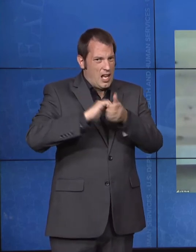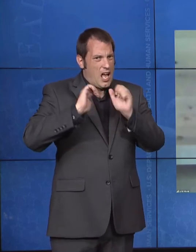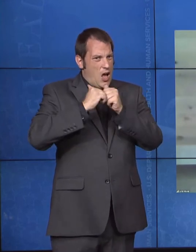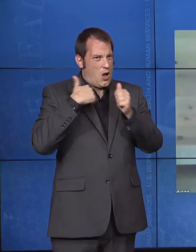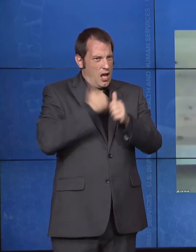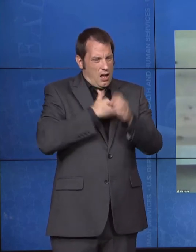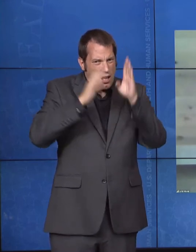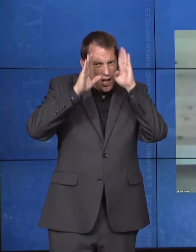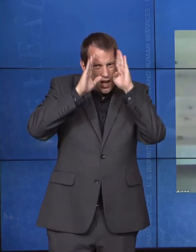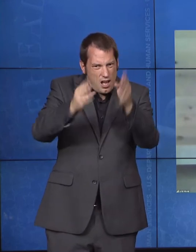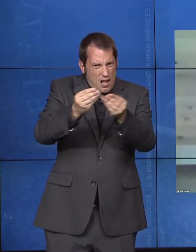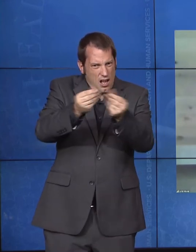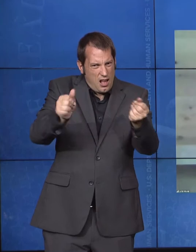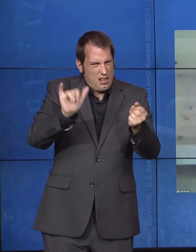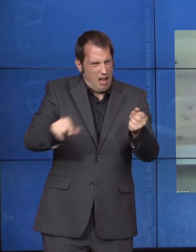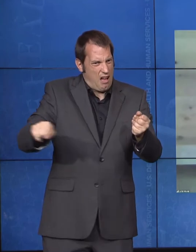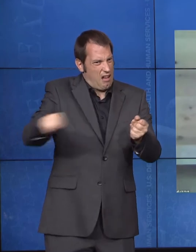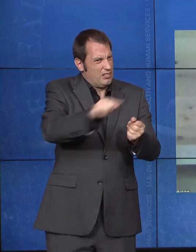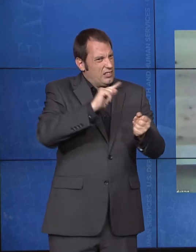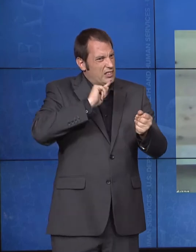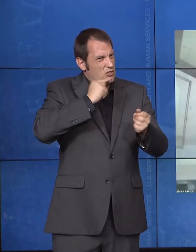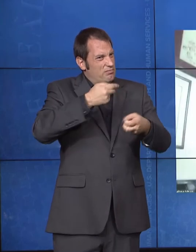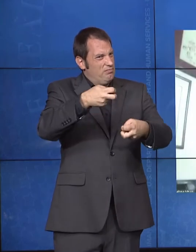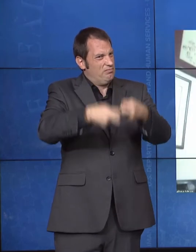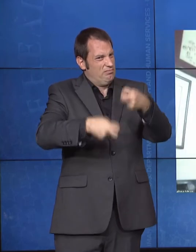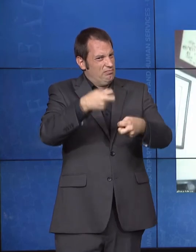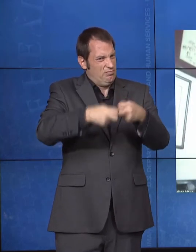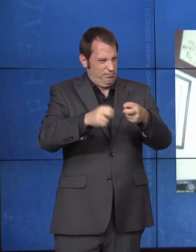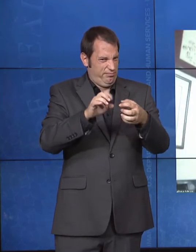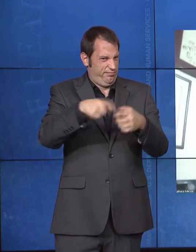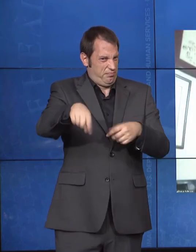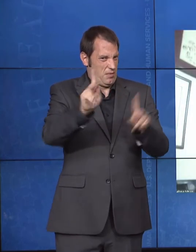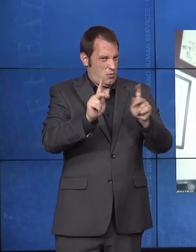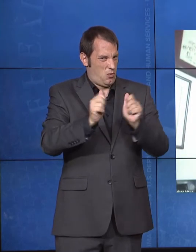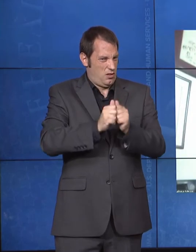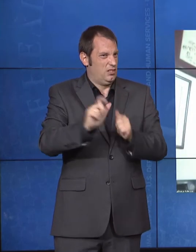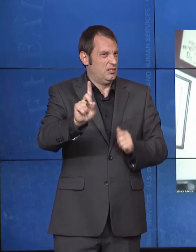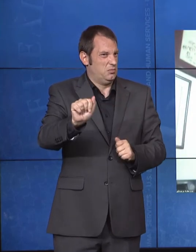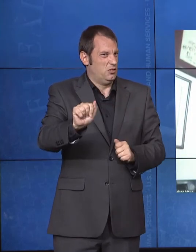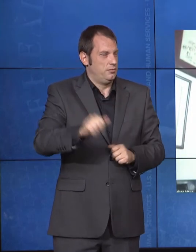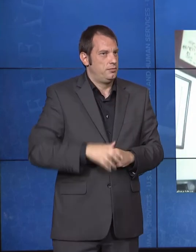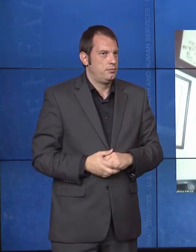Lance Robertson: Yeah, absolutely, Julie. And of course, that disproportionality certainly